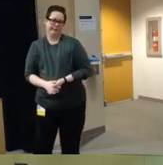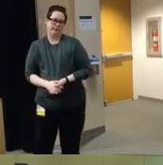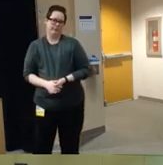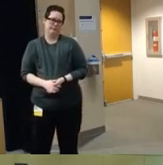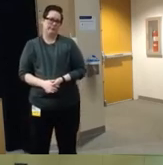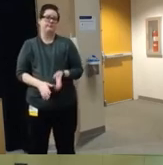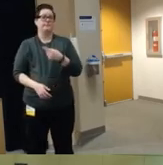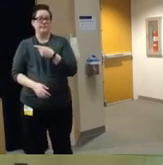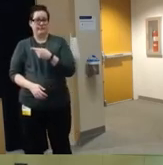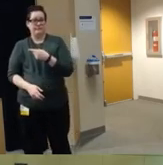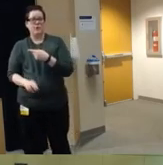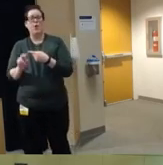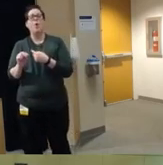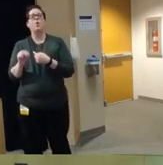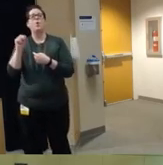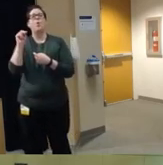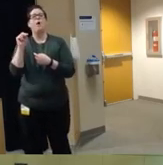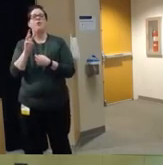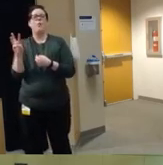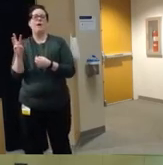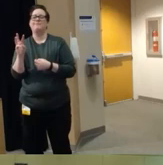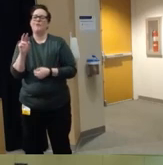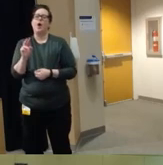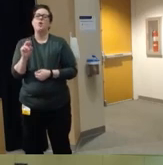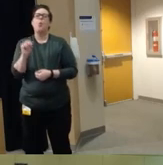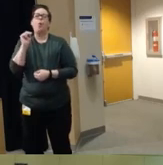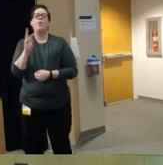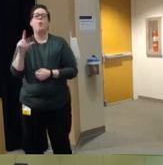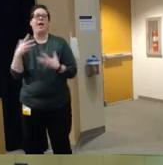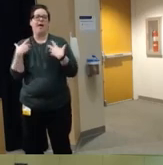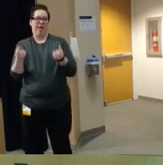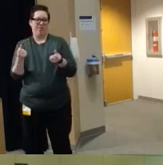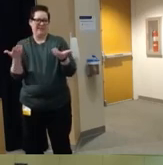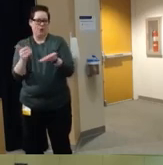uh northwell Health here in New York um has put together several resources to encourage hospitals